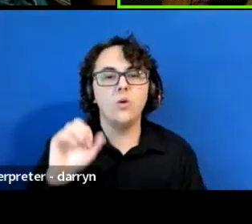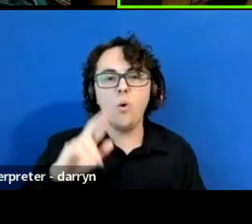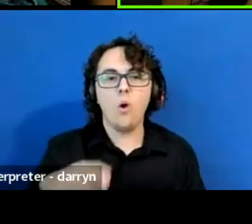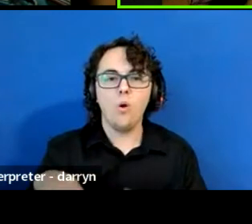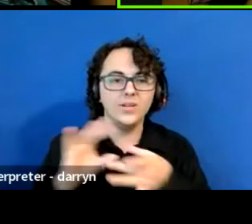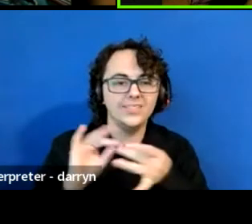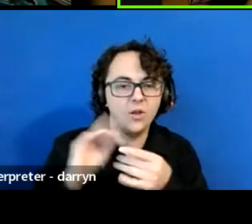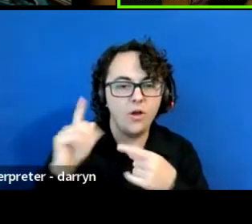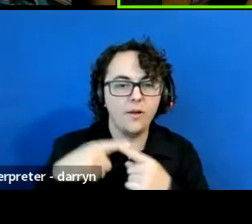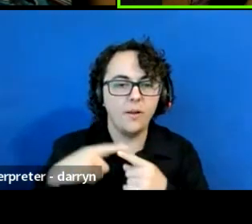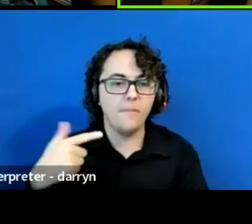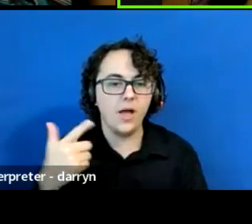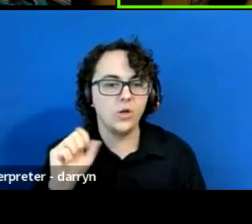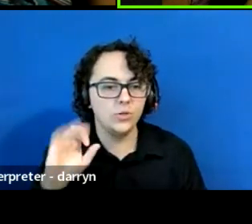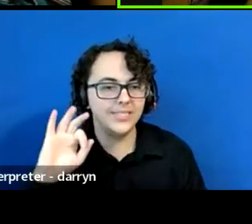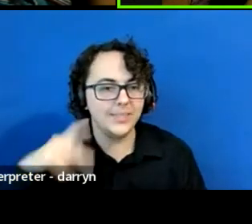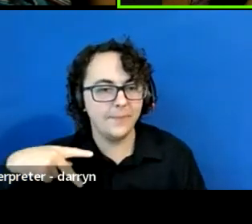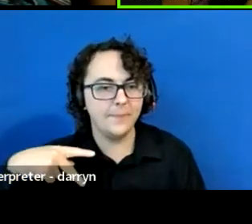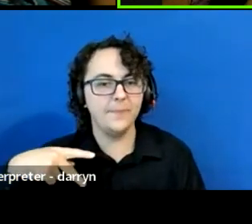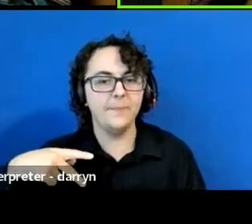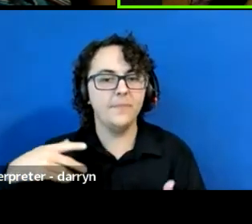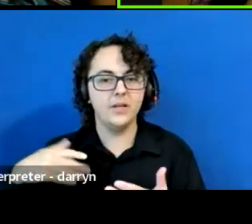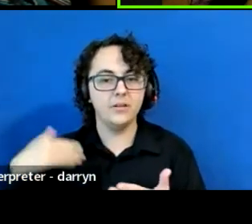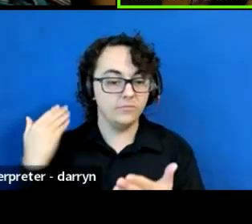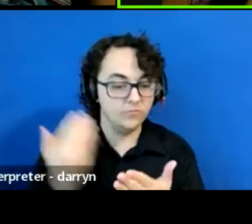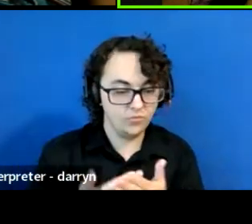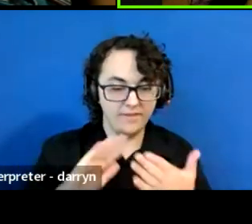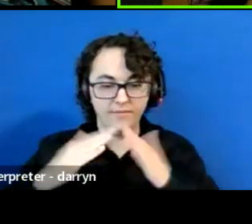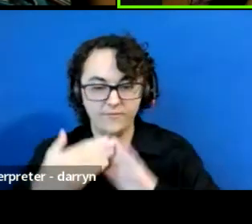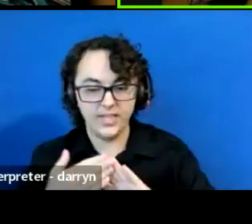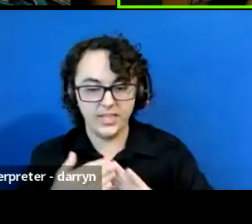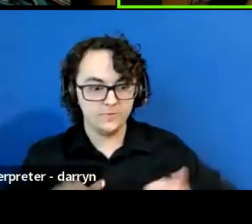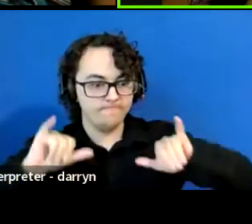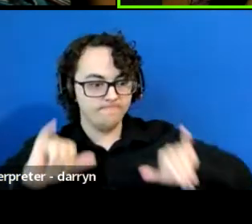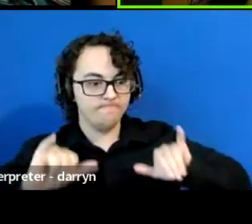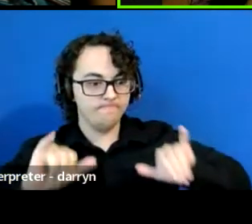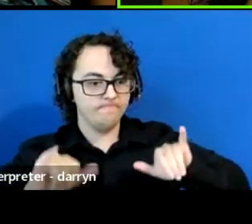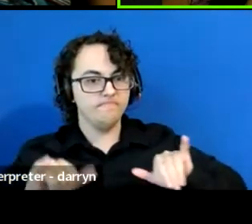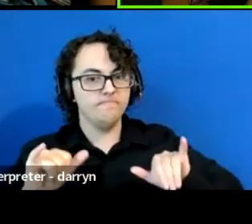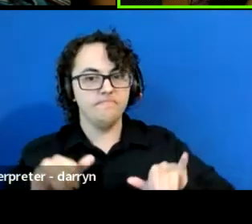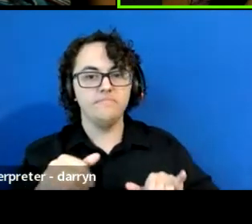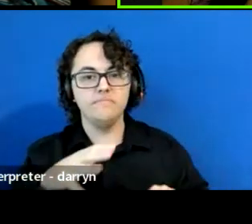nobody was taking care of anything. The crops were not growing, the houses were disarray,